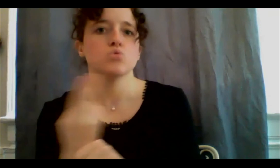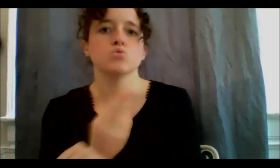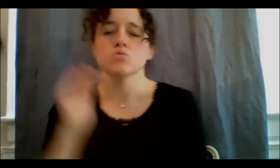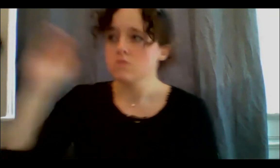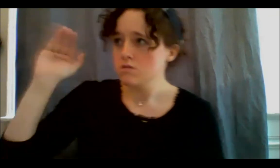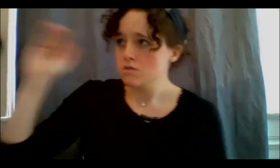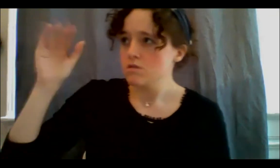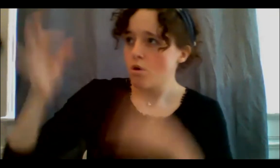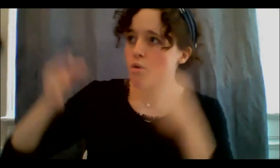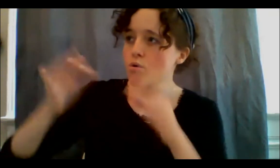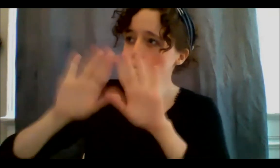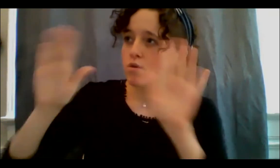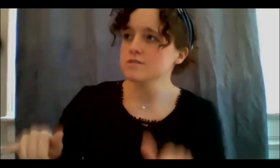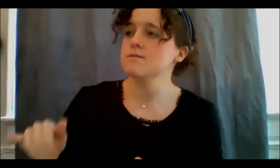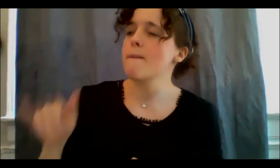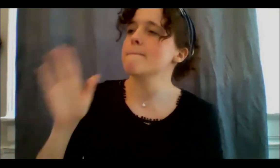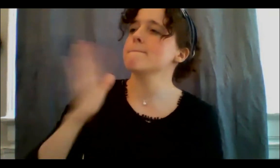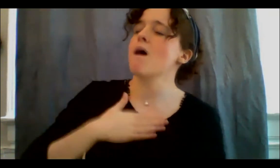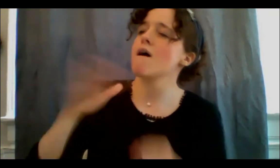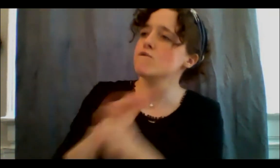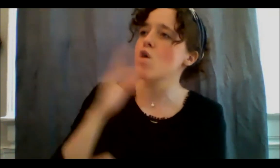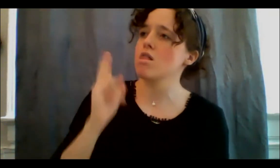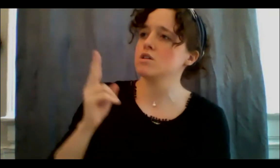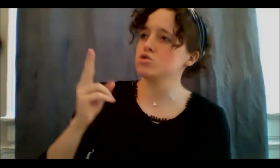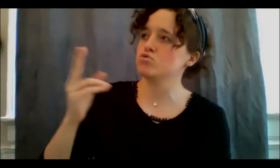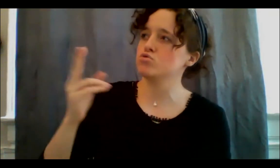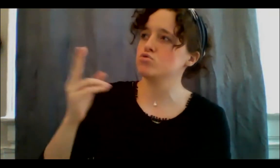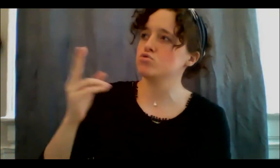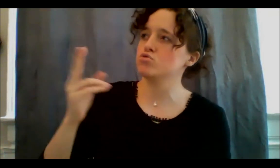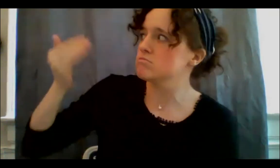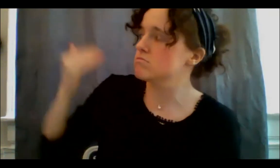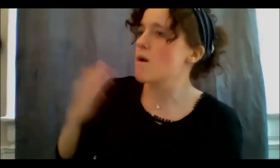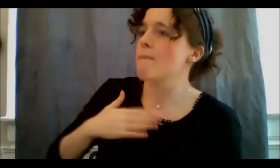as an Indigenous person, and look at the barriers in the incredibly-ineffable